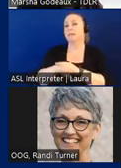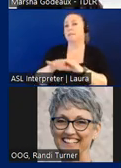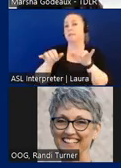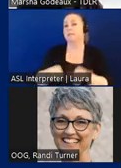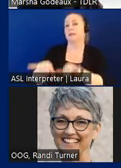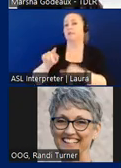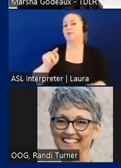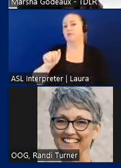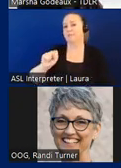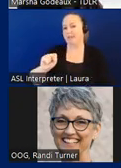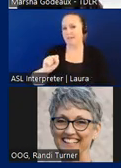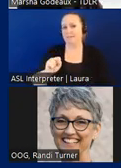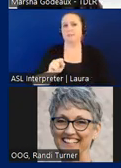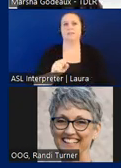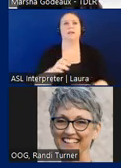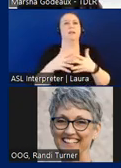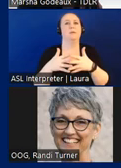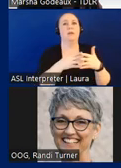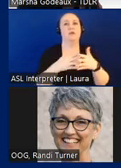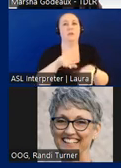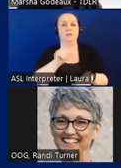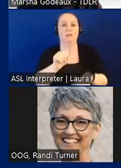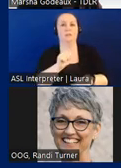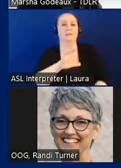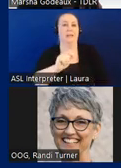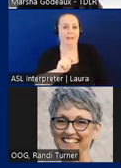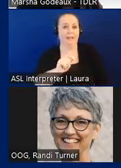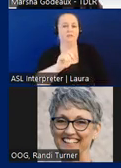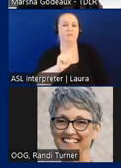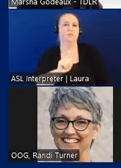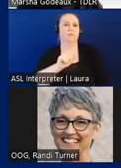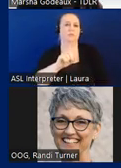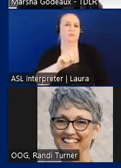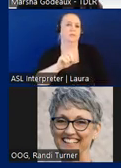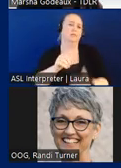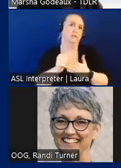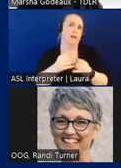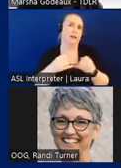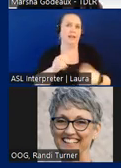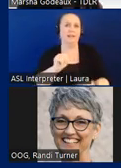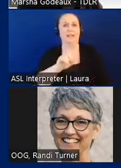with Disabilities Act Accessibility Guidelines, or ADAAG, are similar, there are some significant